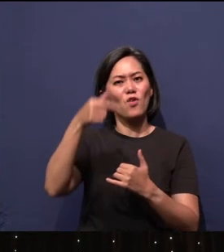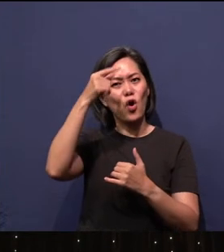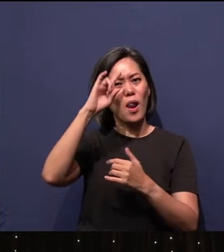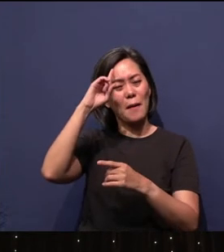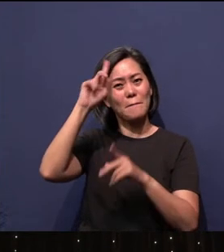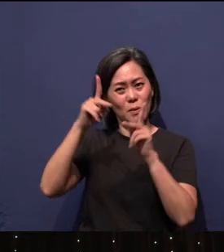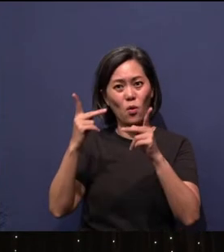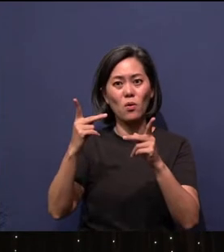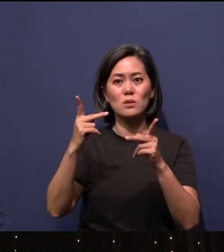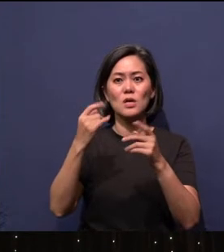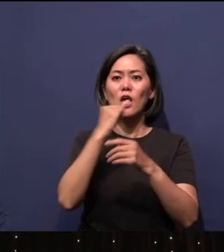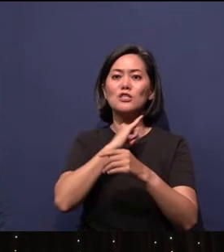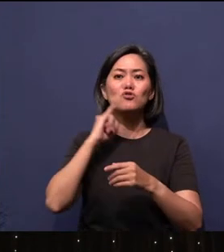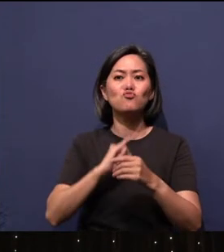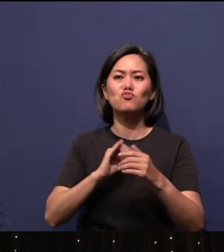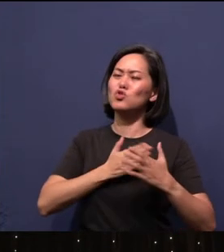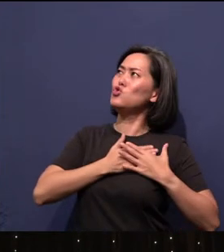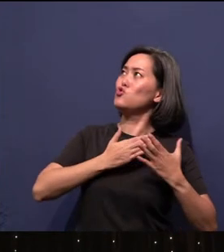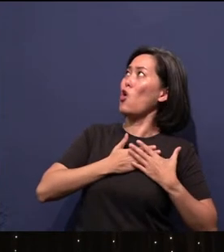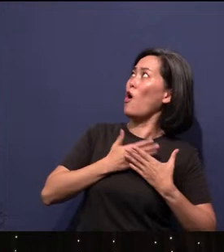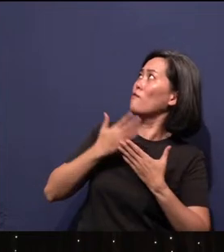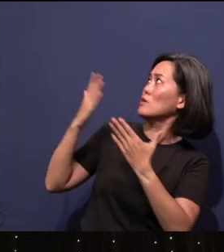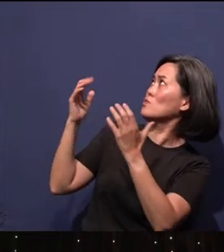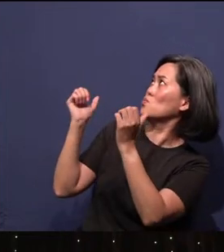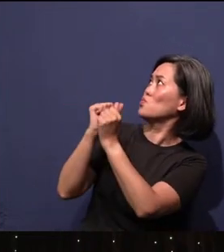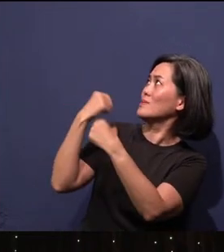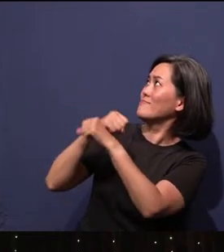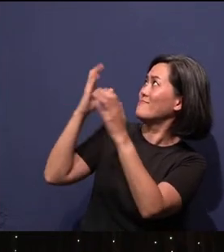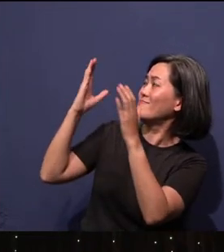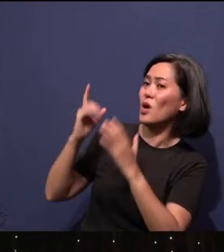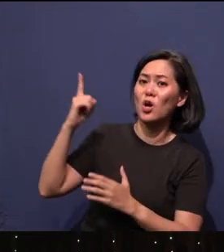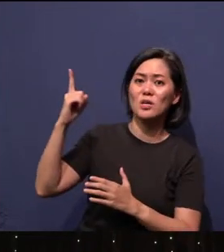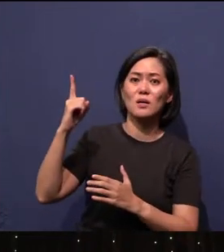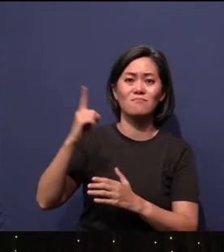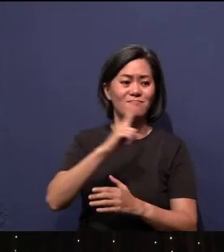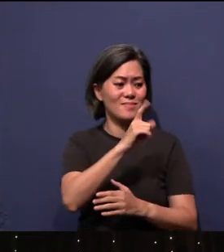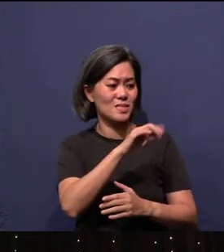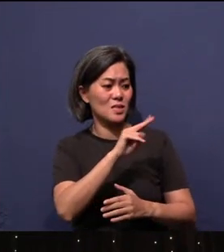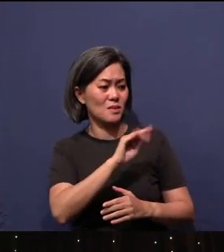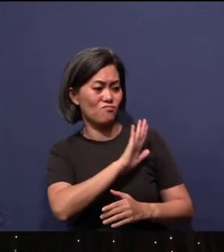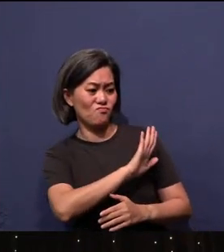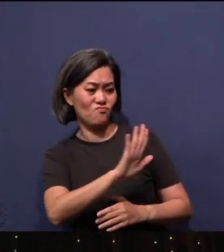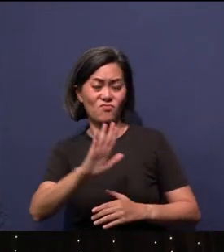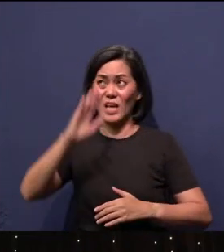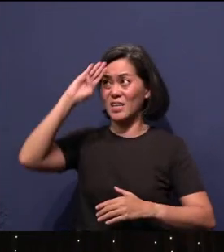Israel shall be joyful in his Maker. The sons of Zion shall rejoice in their King.